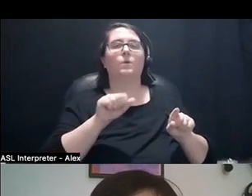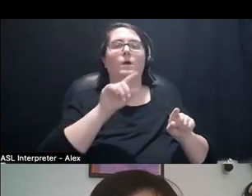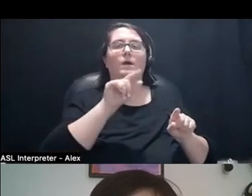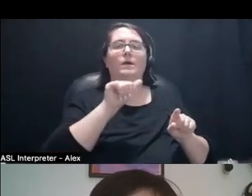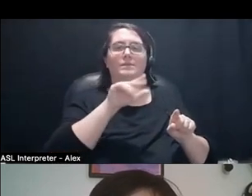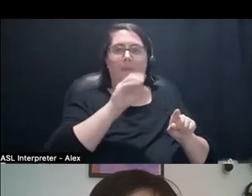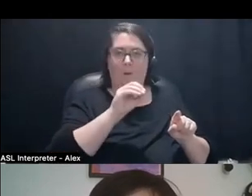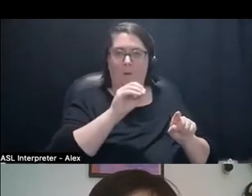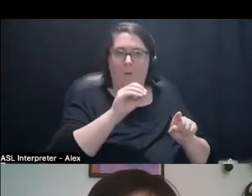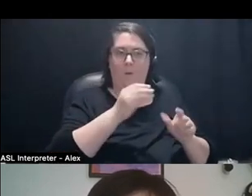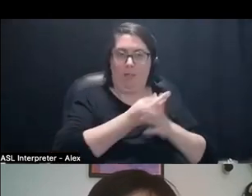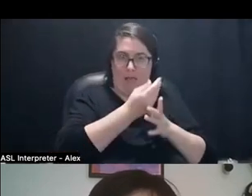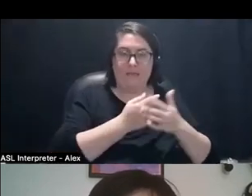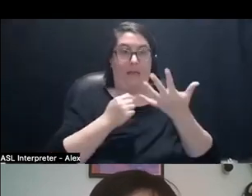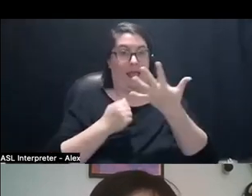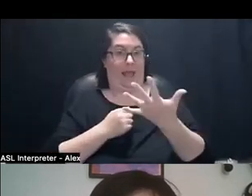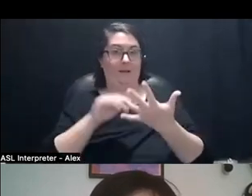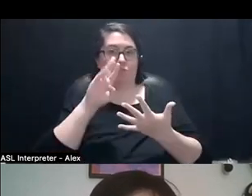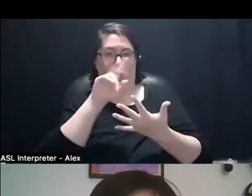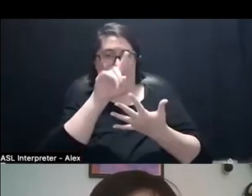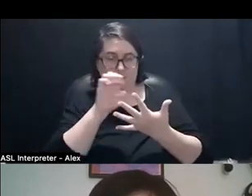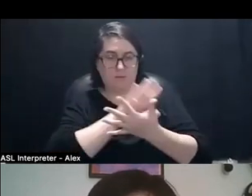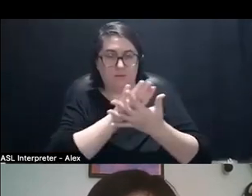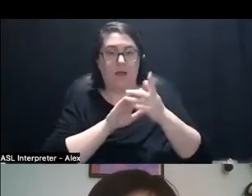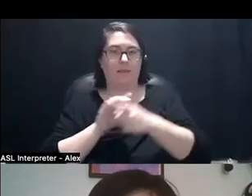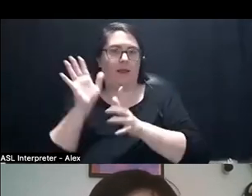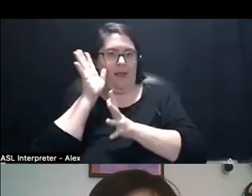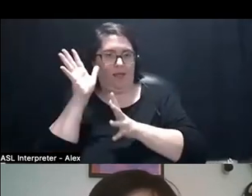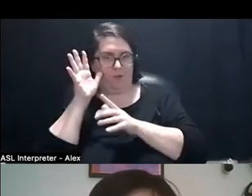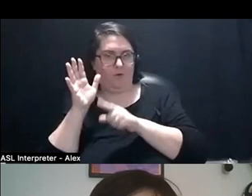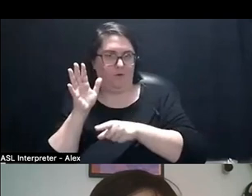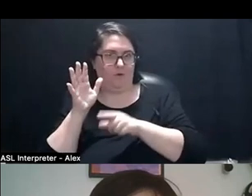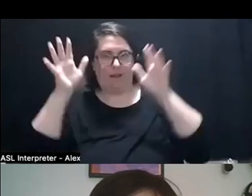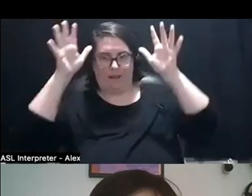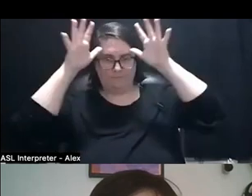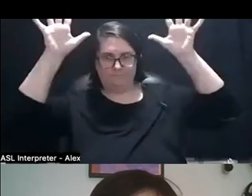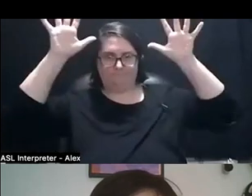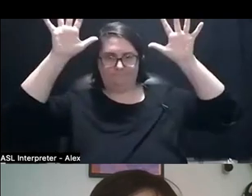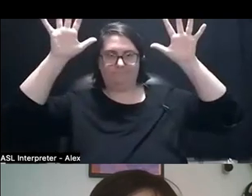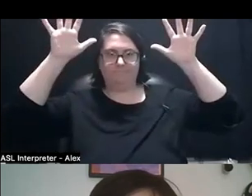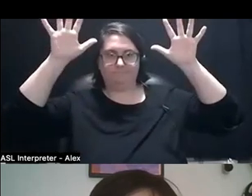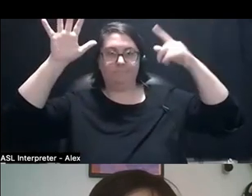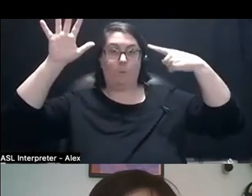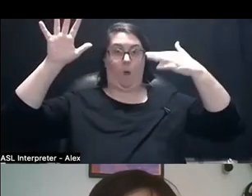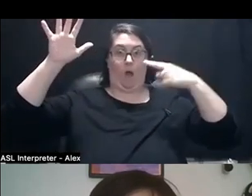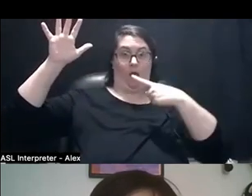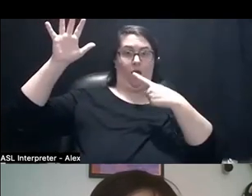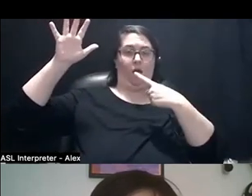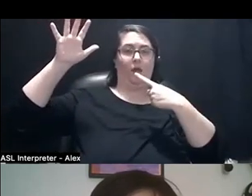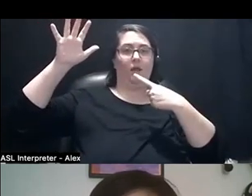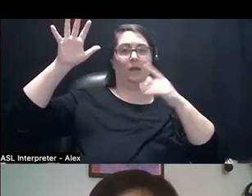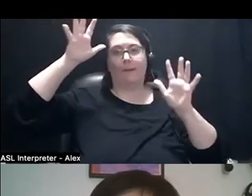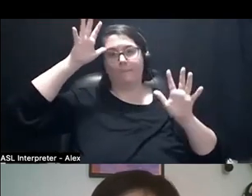a bronze hand, and an antler, like a moose antler. And reason the moose antler is included is because